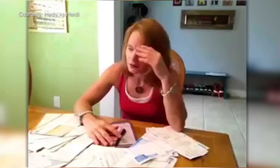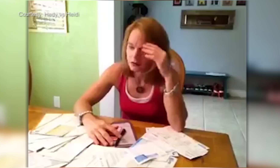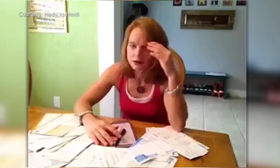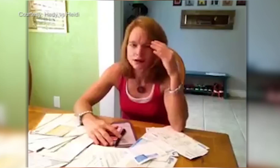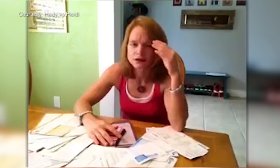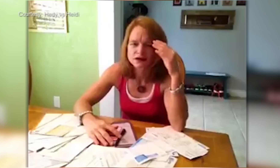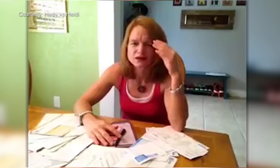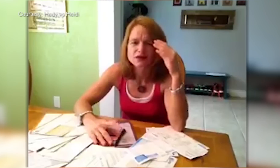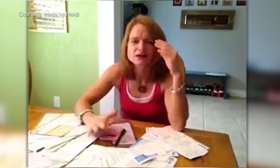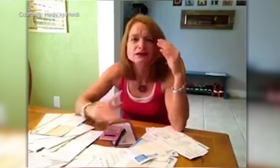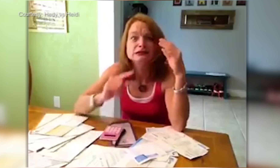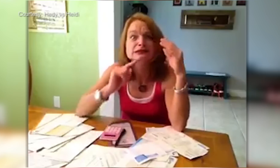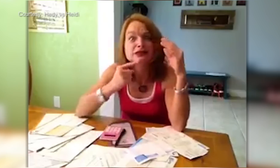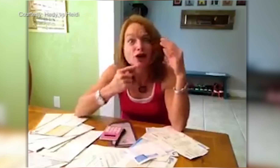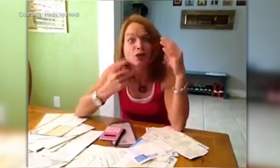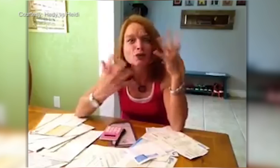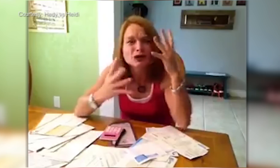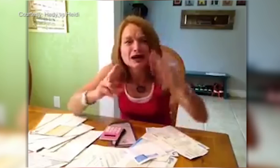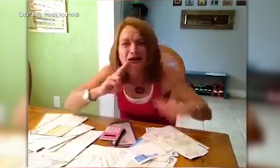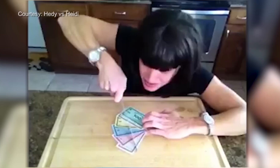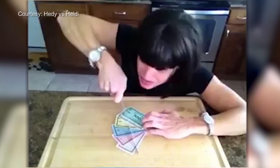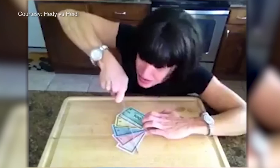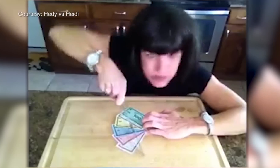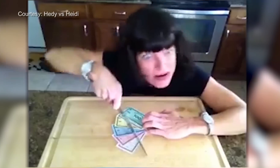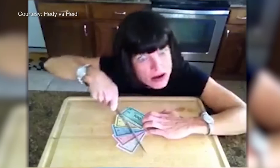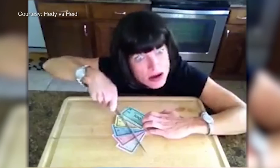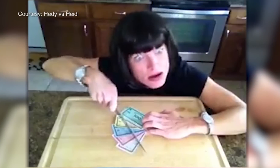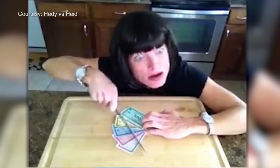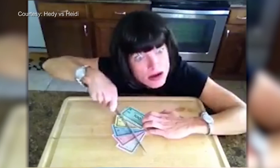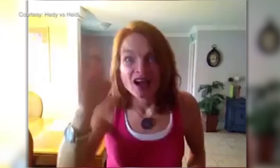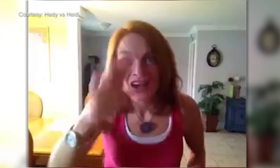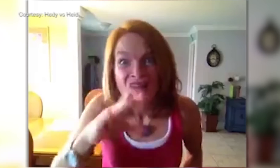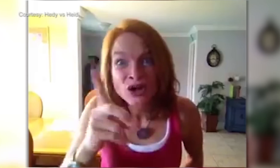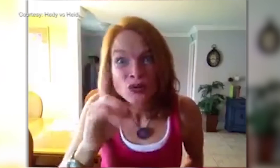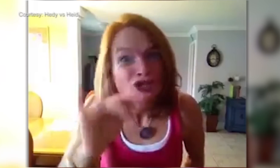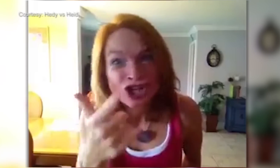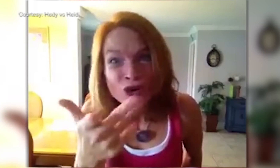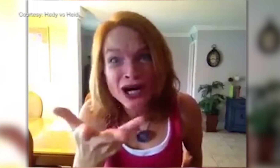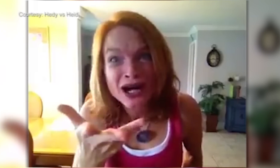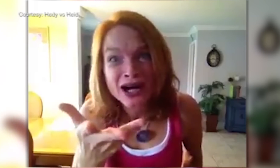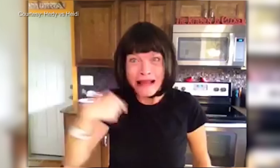Seriously Hedy??? What??? What are you doing?!